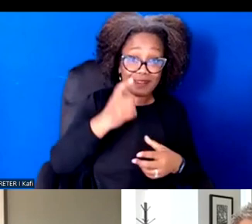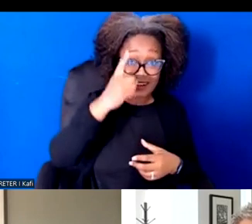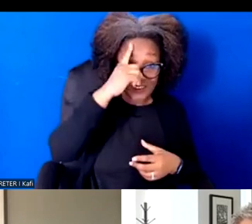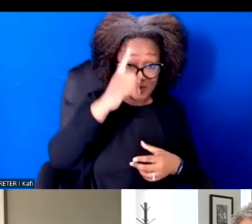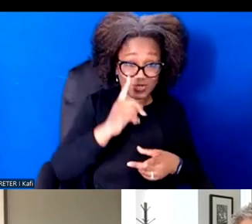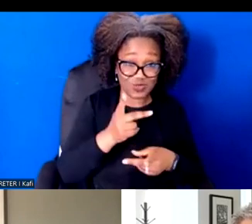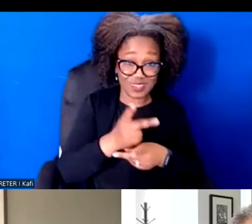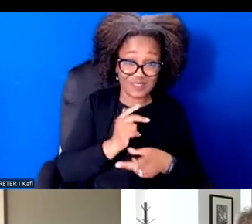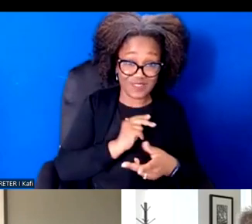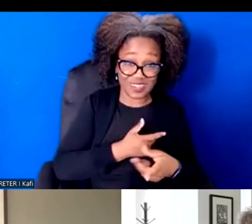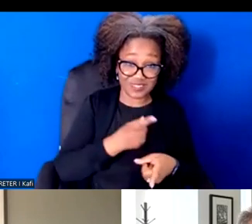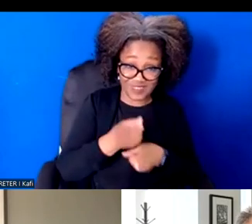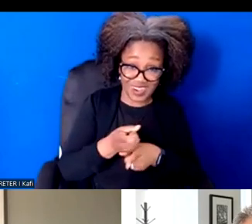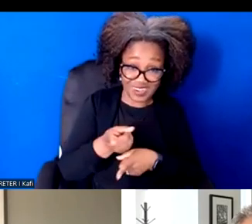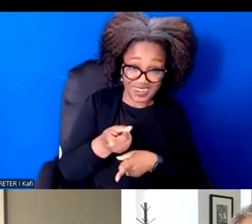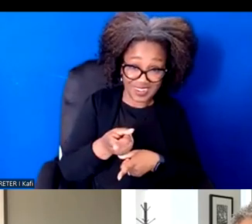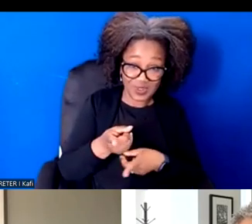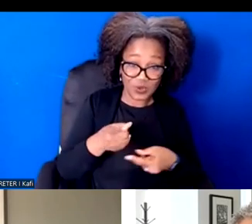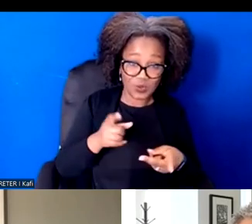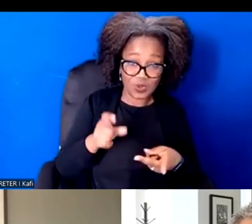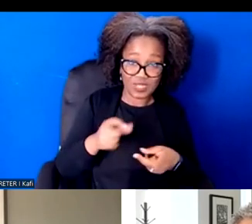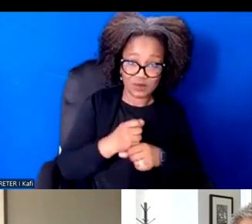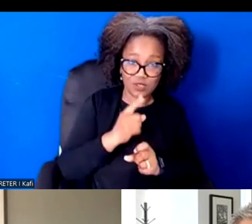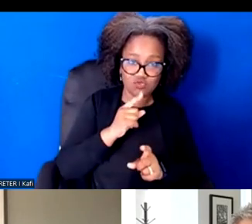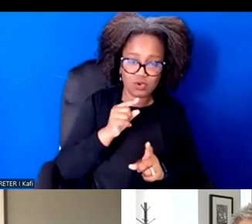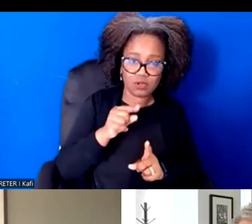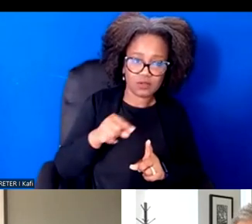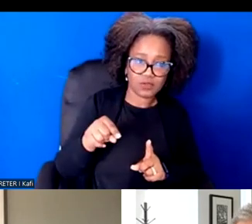And we are able to make sure that we were actually able to have an impact.